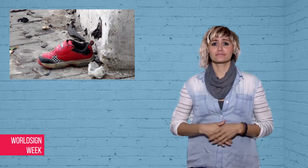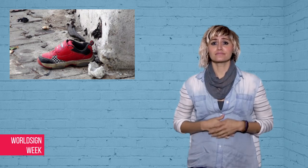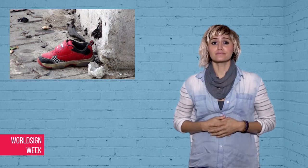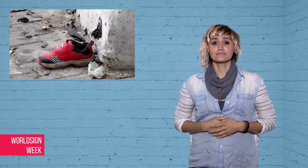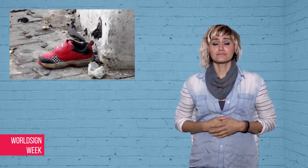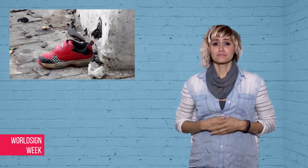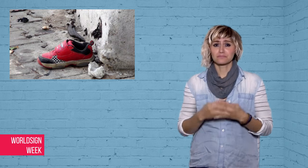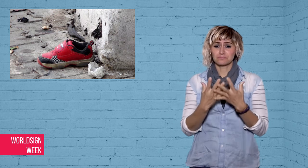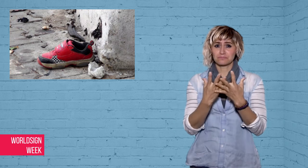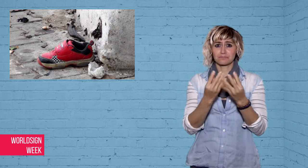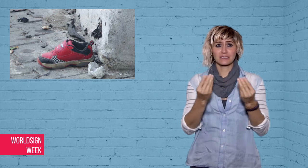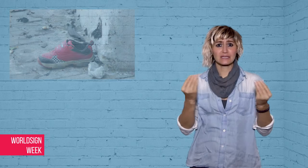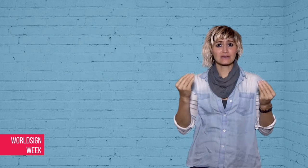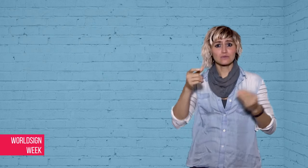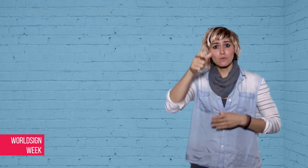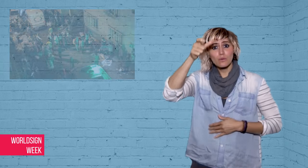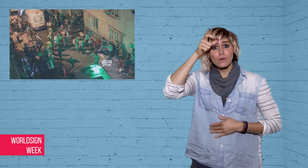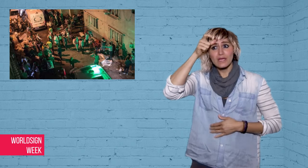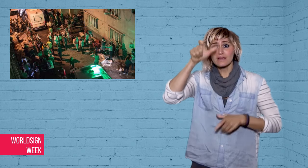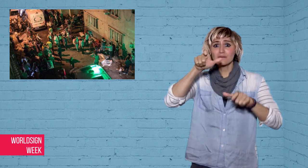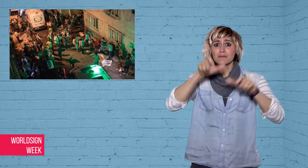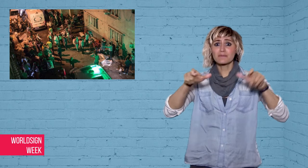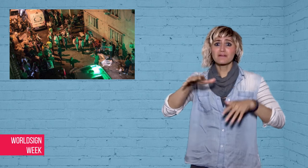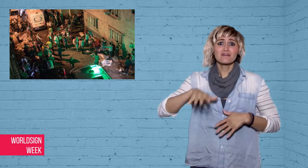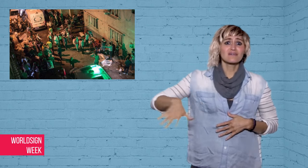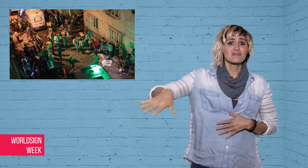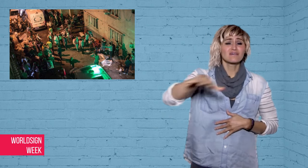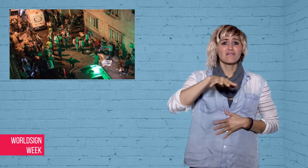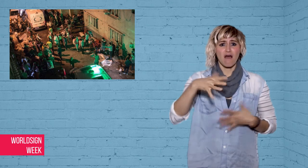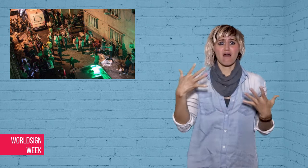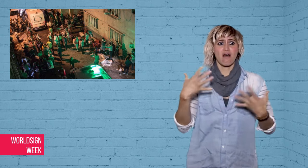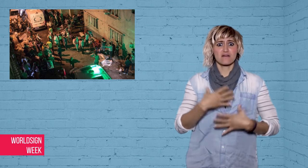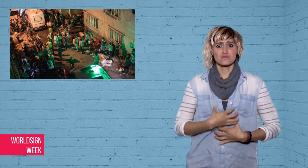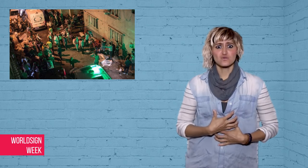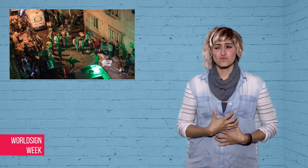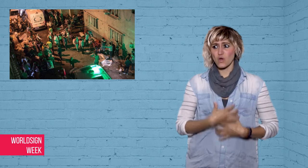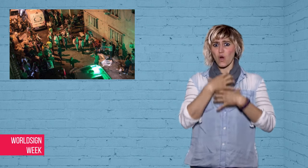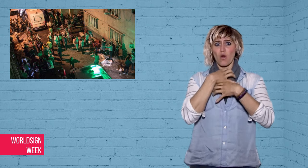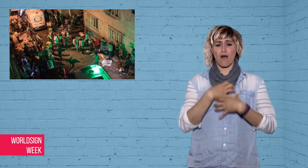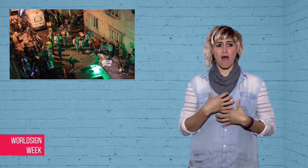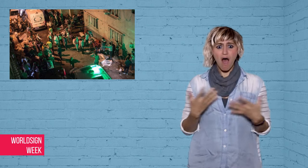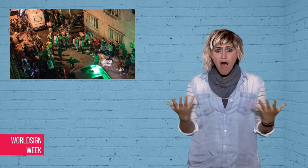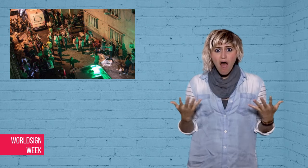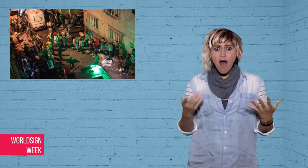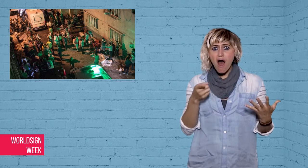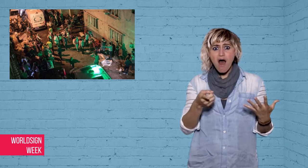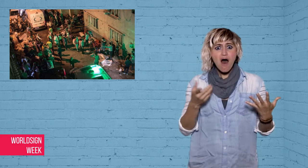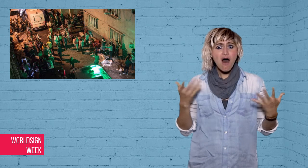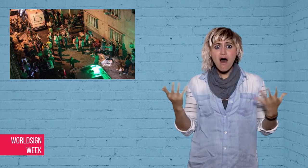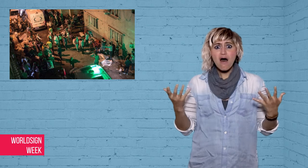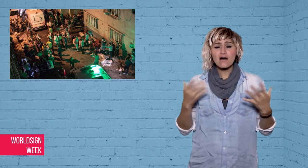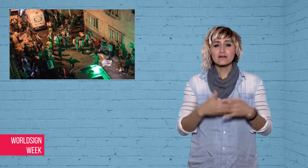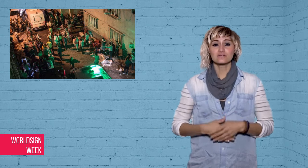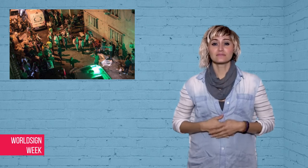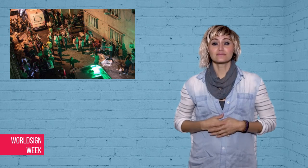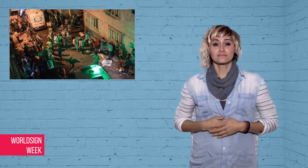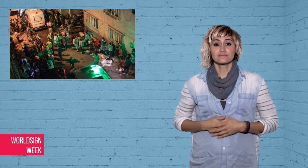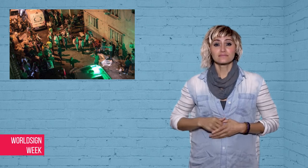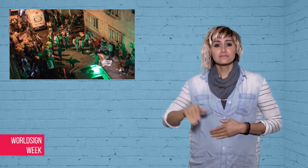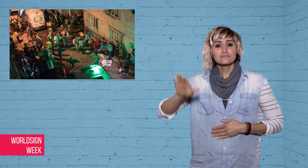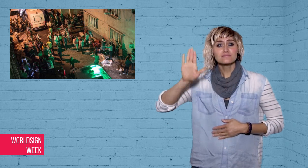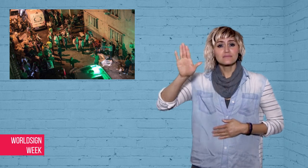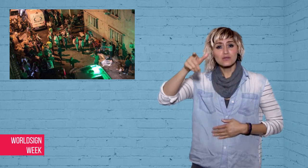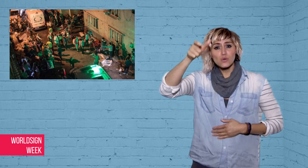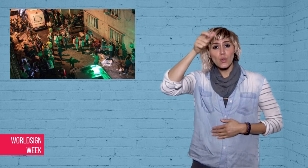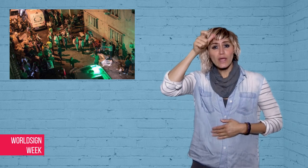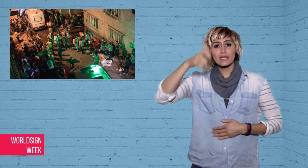It was shocking news to many Turkish people.